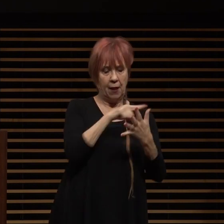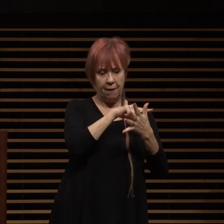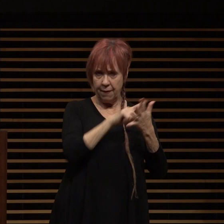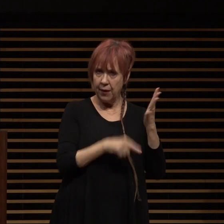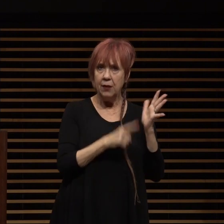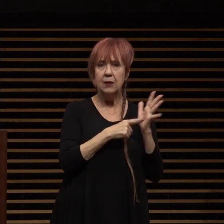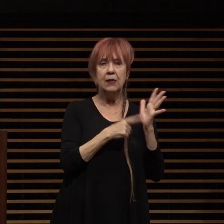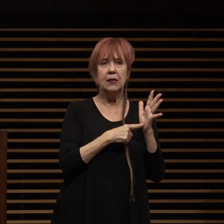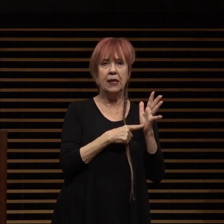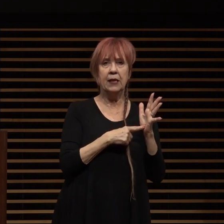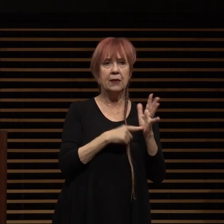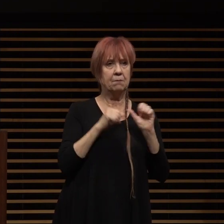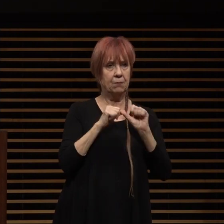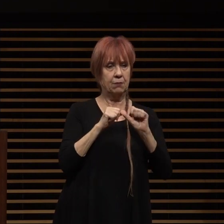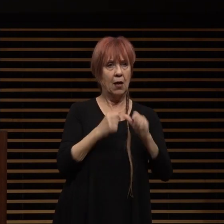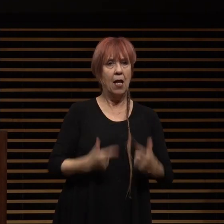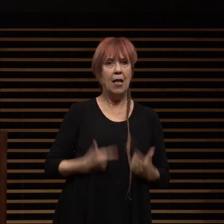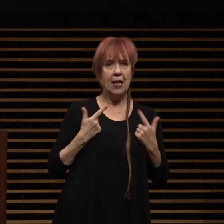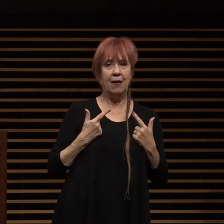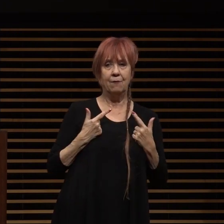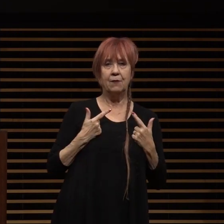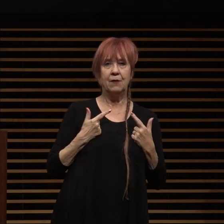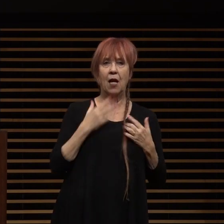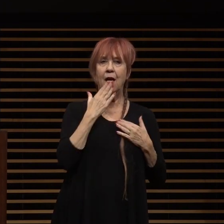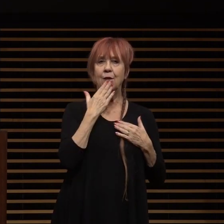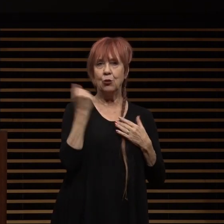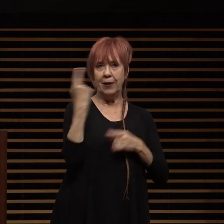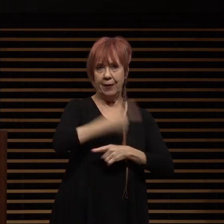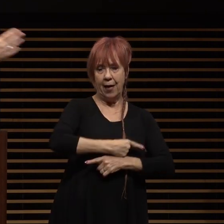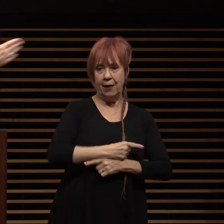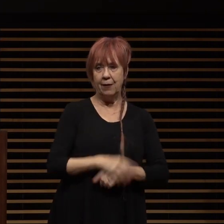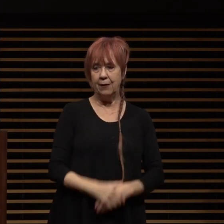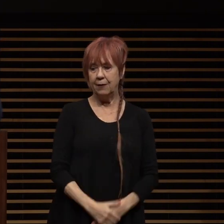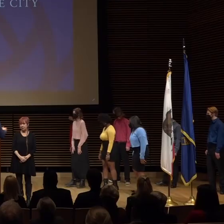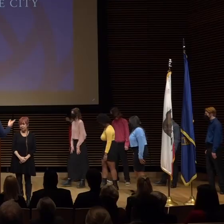chiefly live sweet day